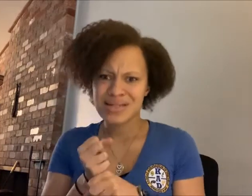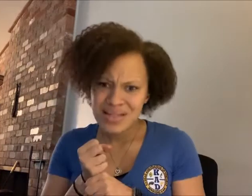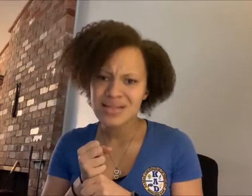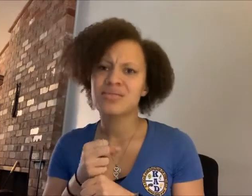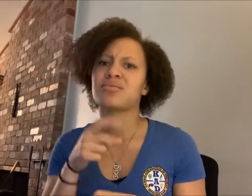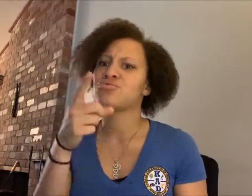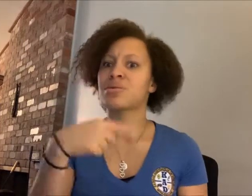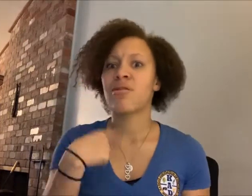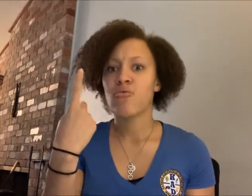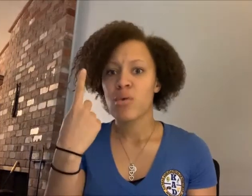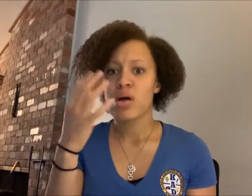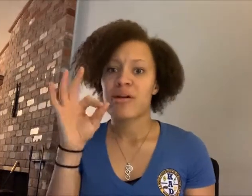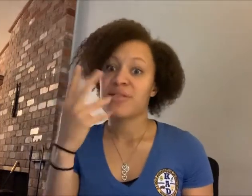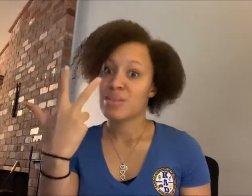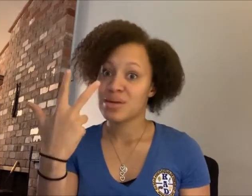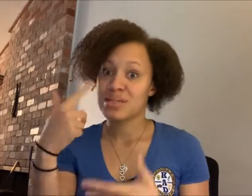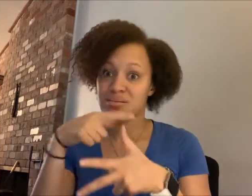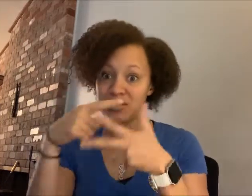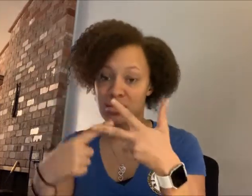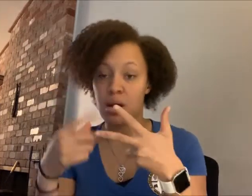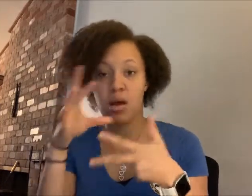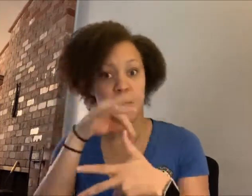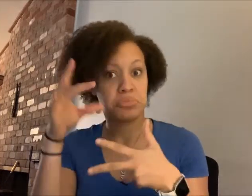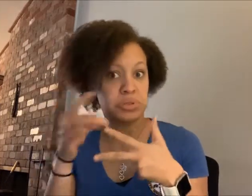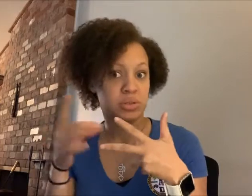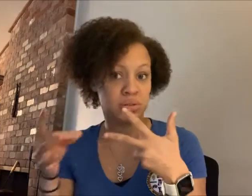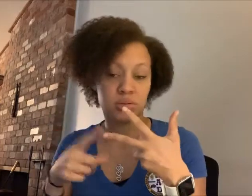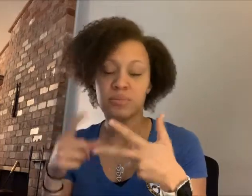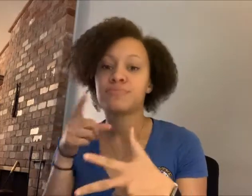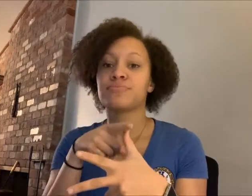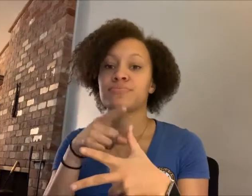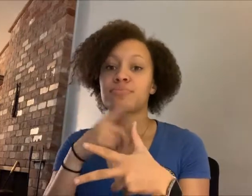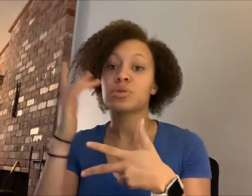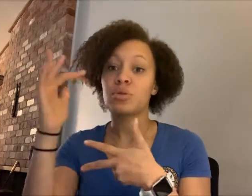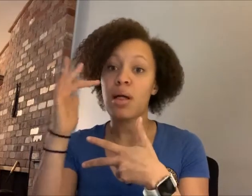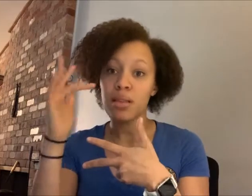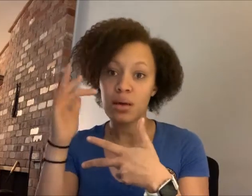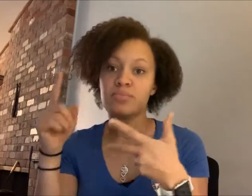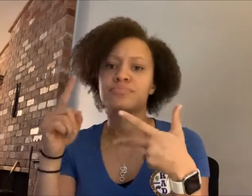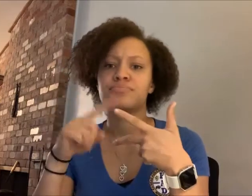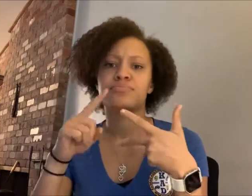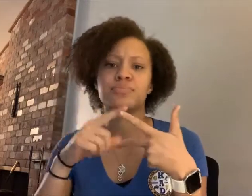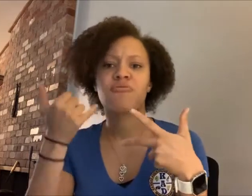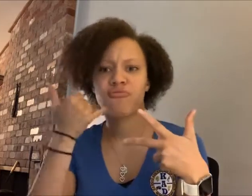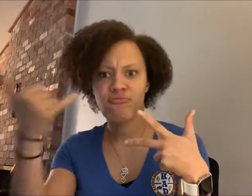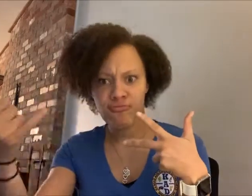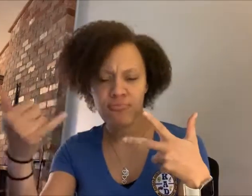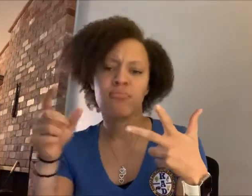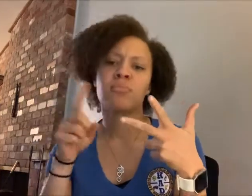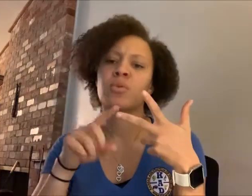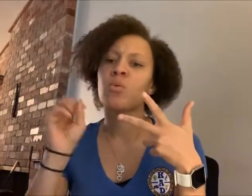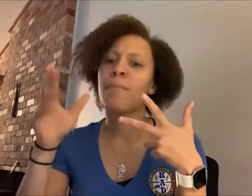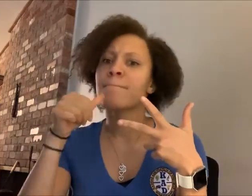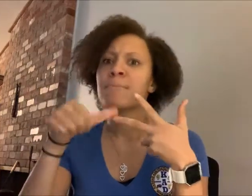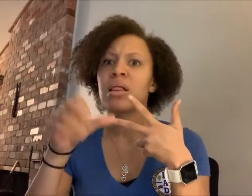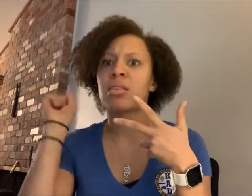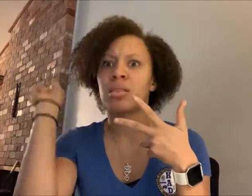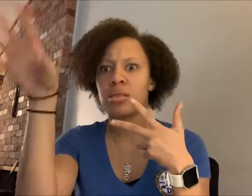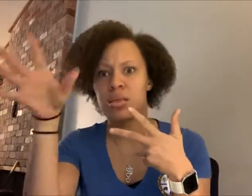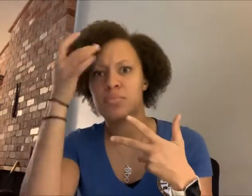Once received you have one for the three options to complete online, call, or mail.